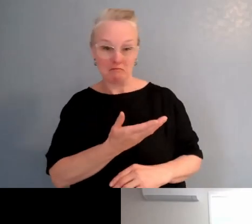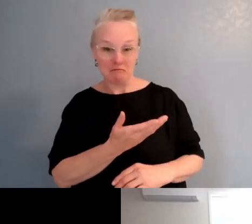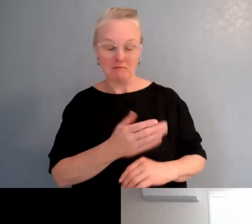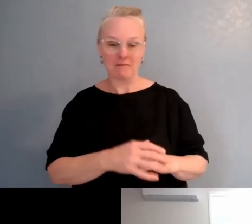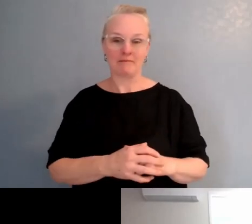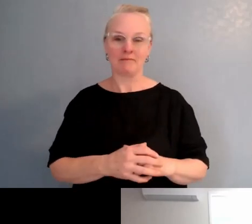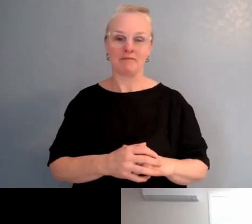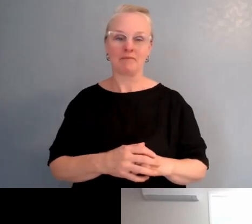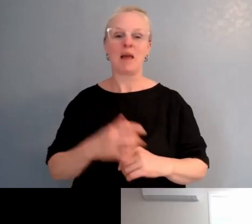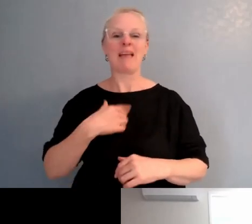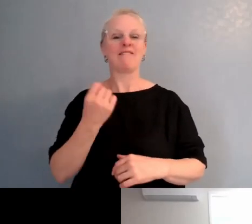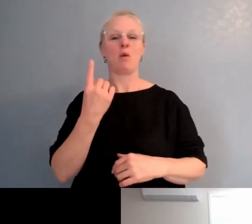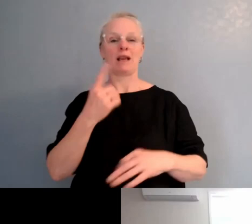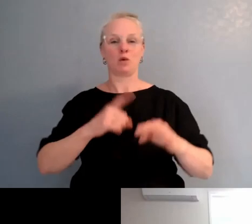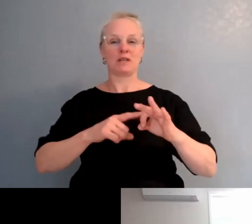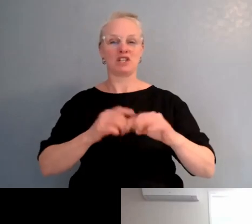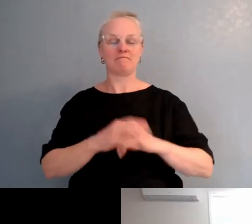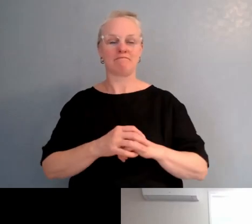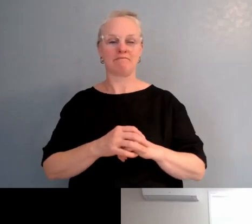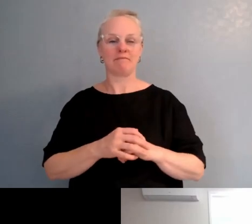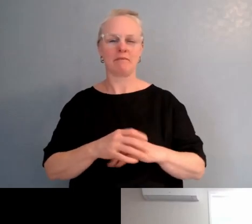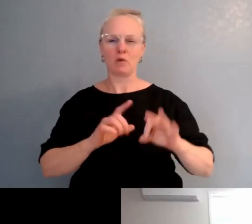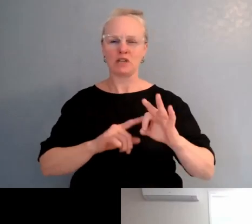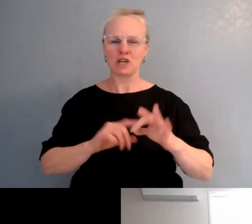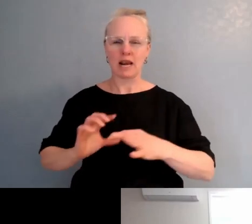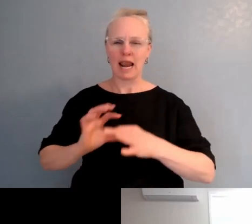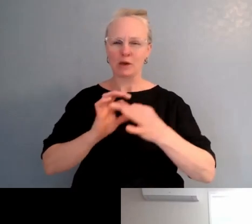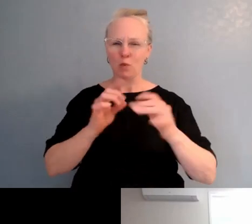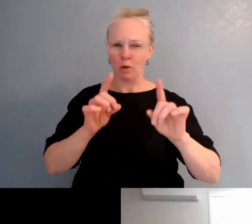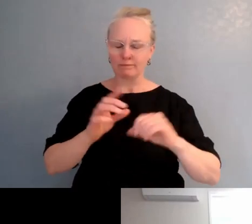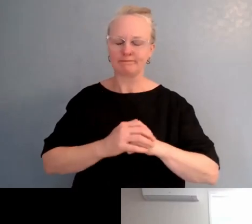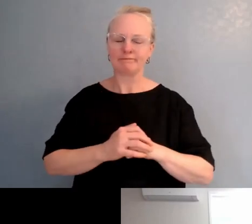just around how you support your kaiako in the rumaki